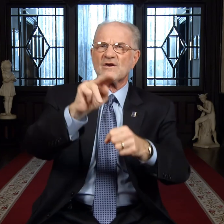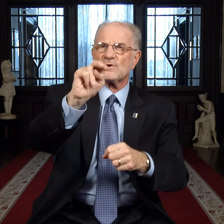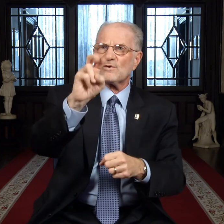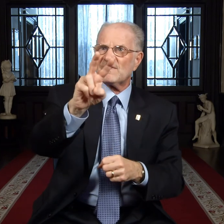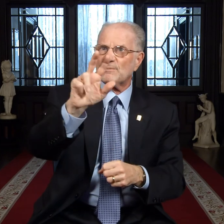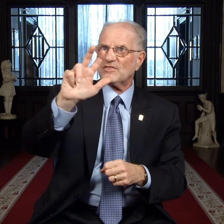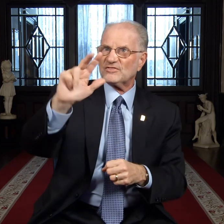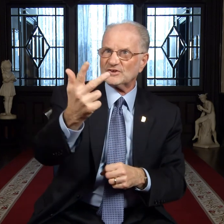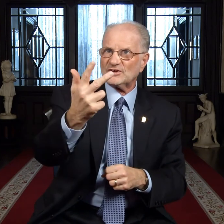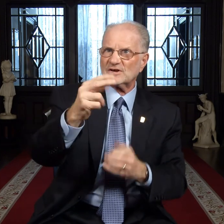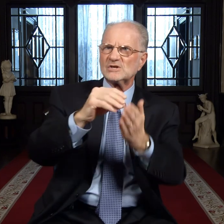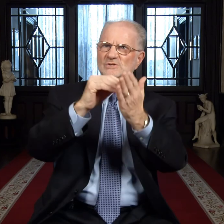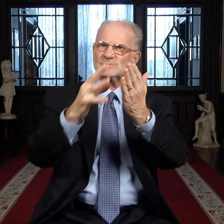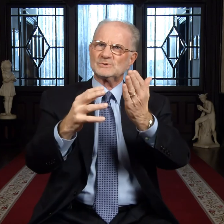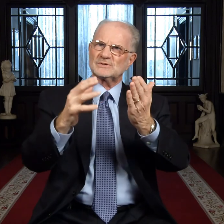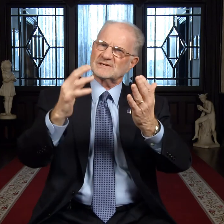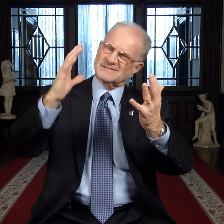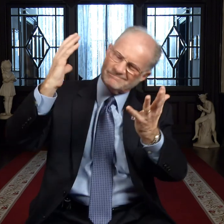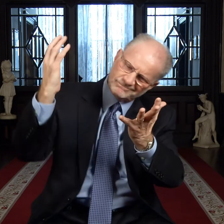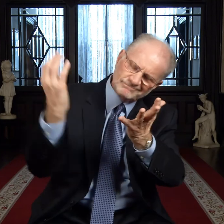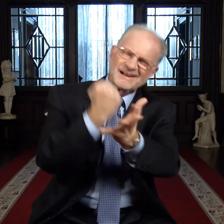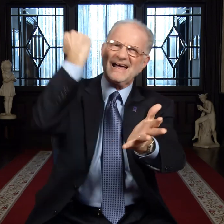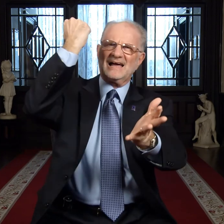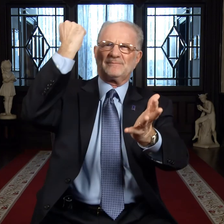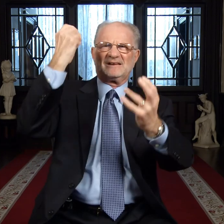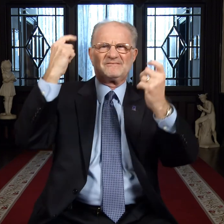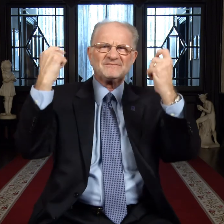On November 3, students claimed victory